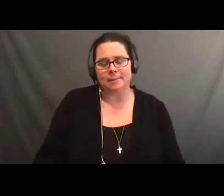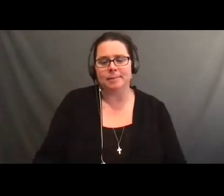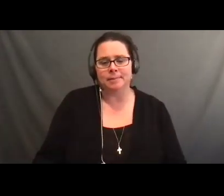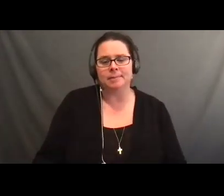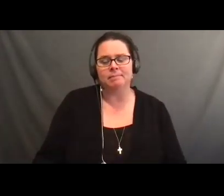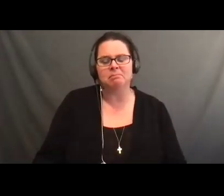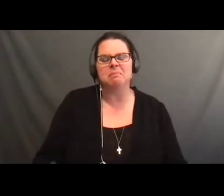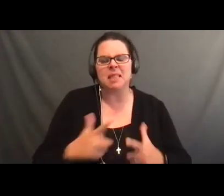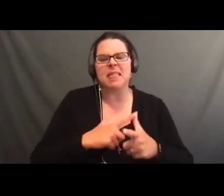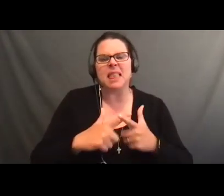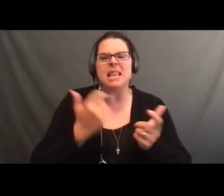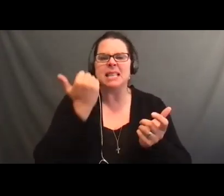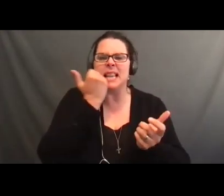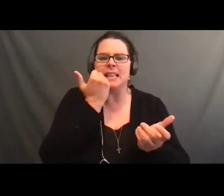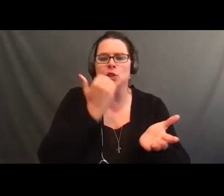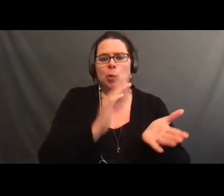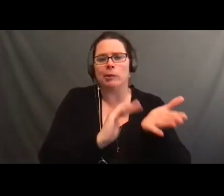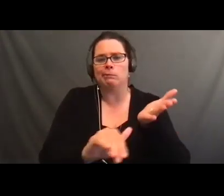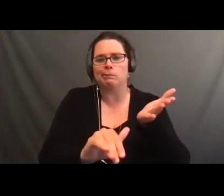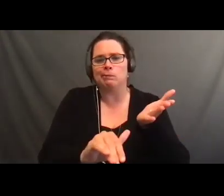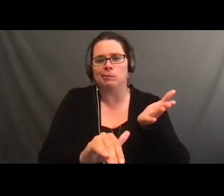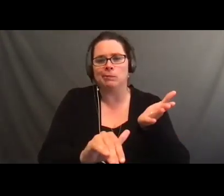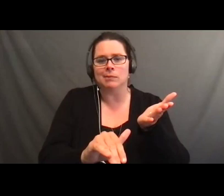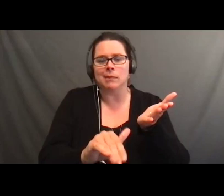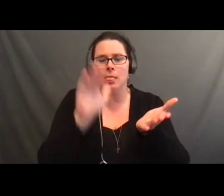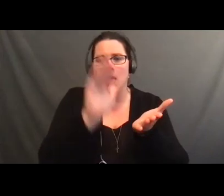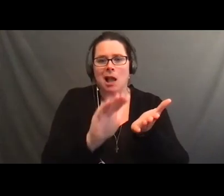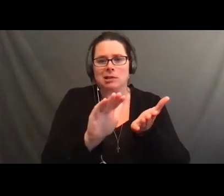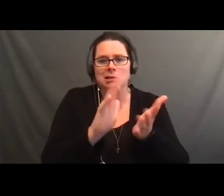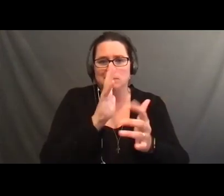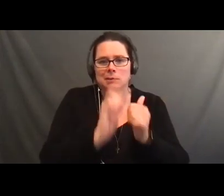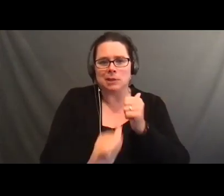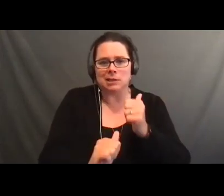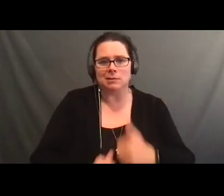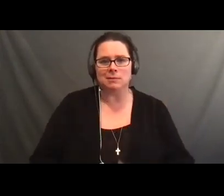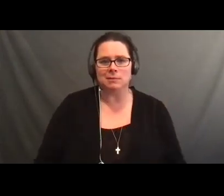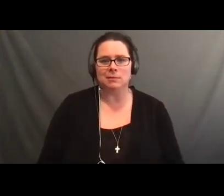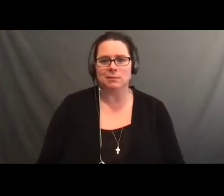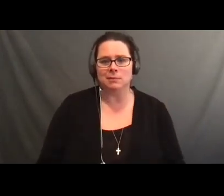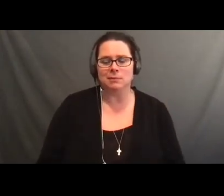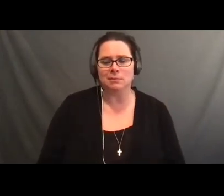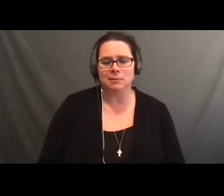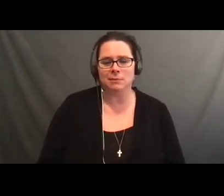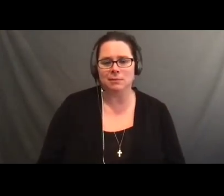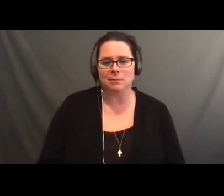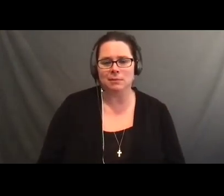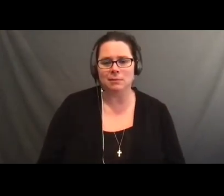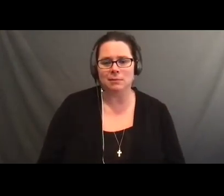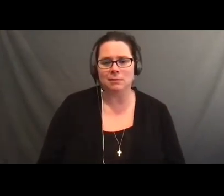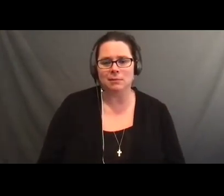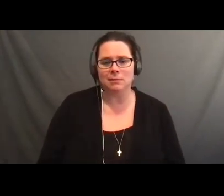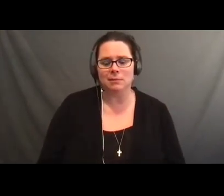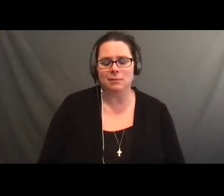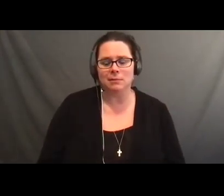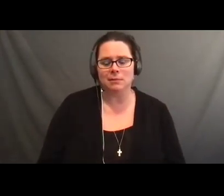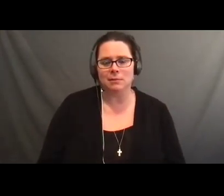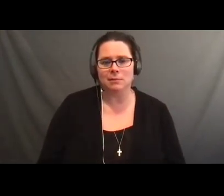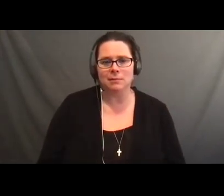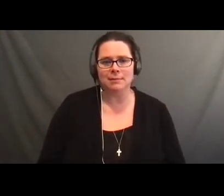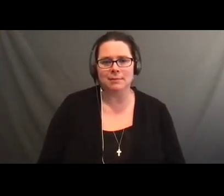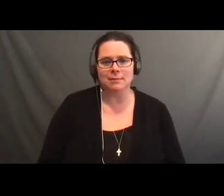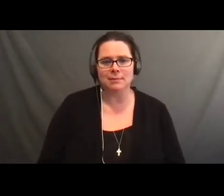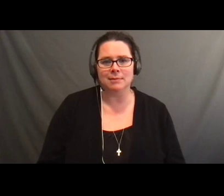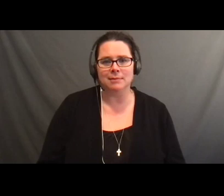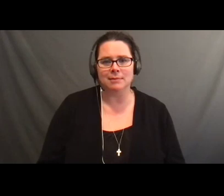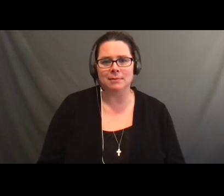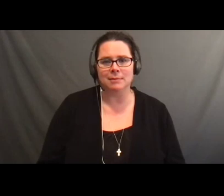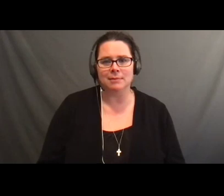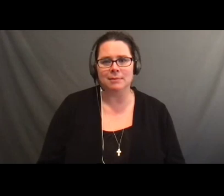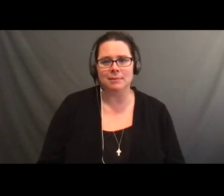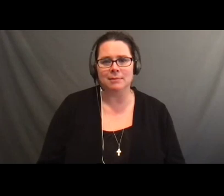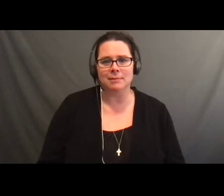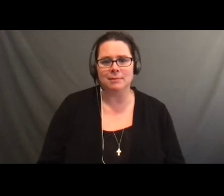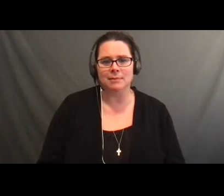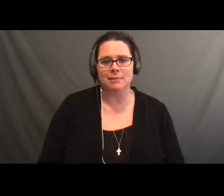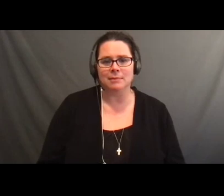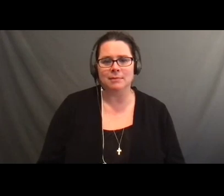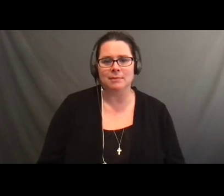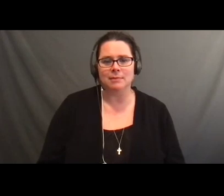11 or 12 pounds. >> Jen: And that's all the questions I'm seeing.